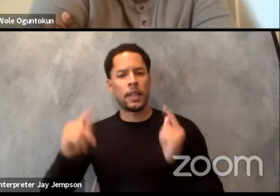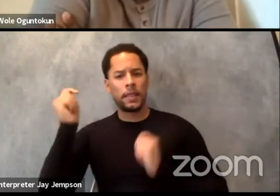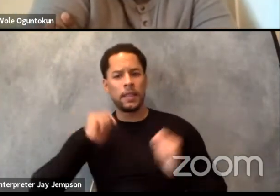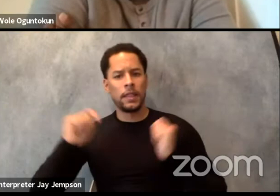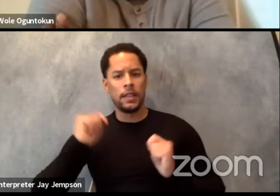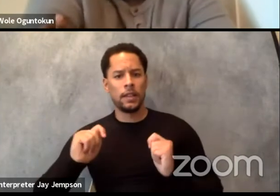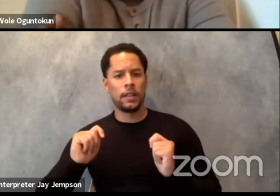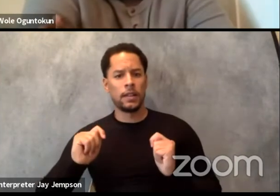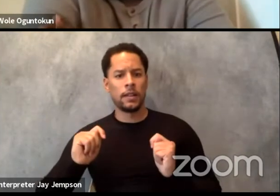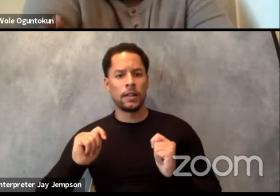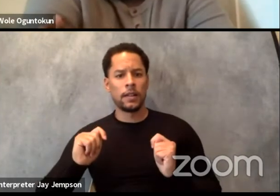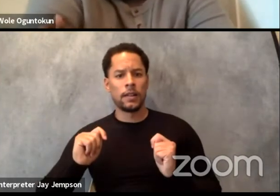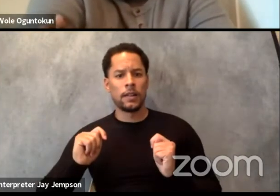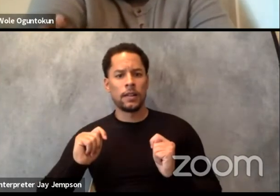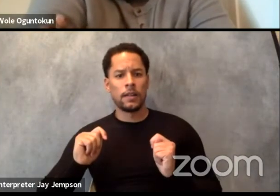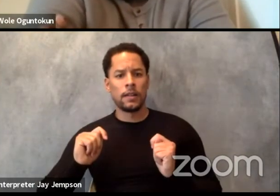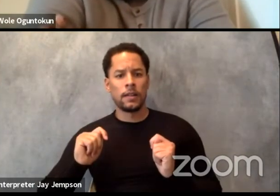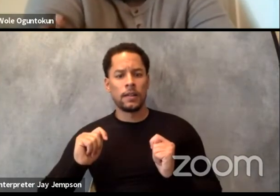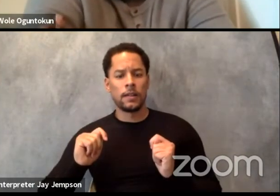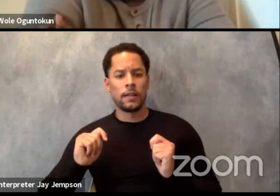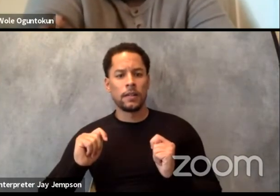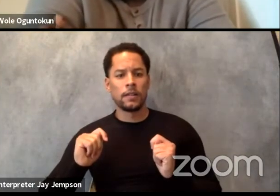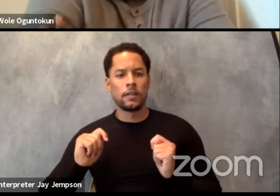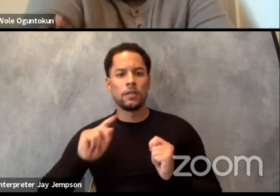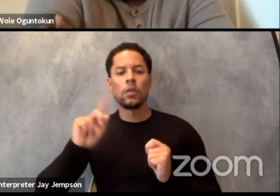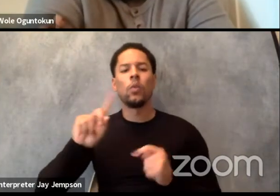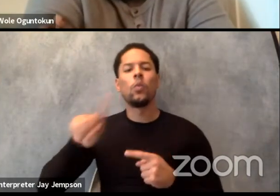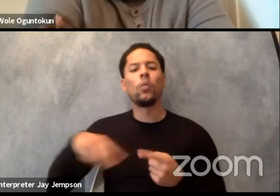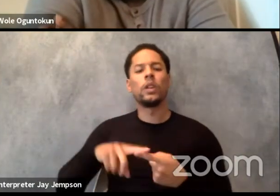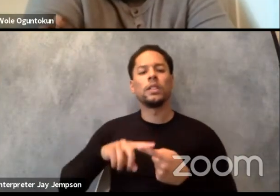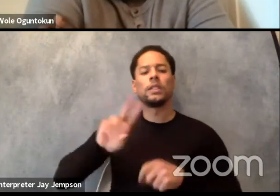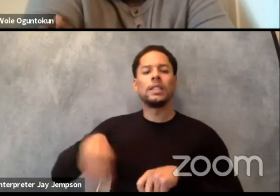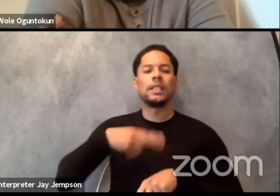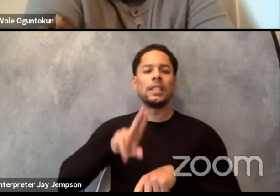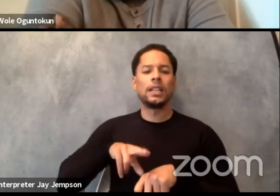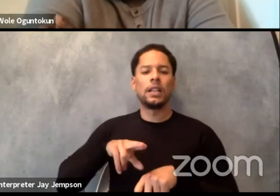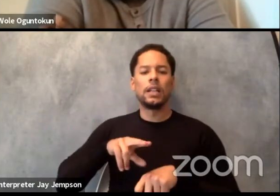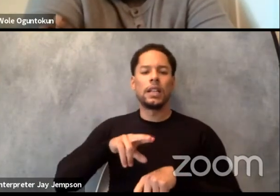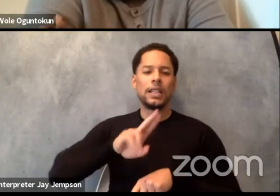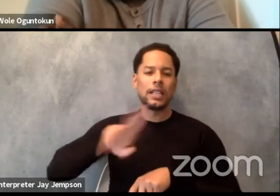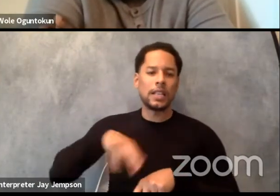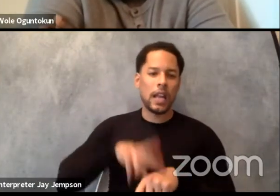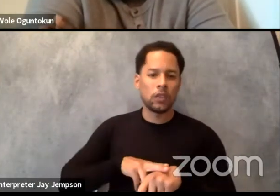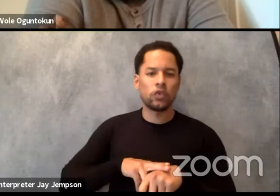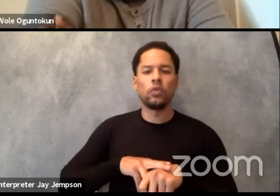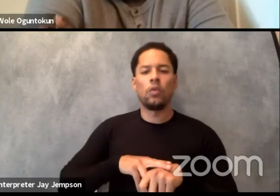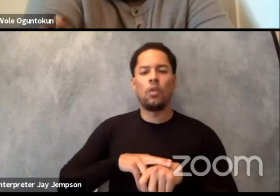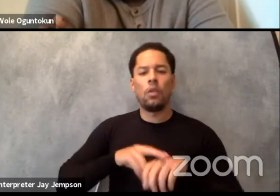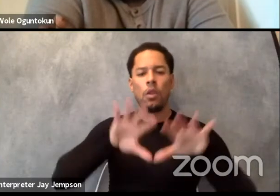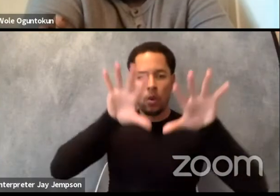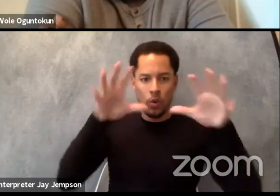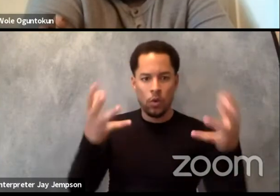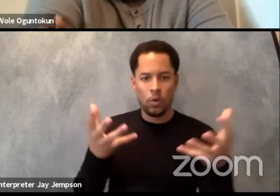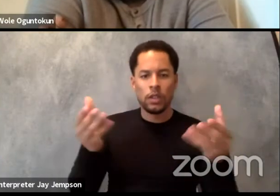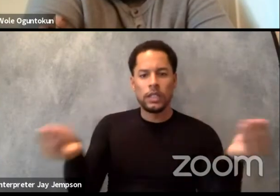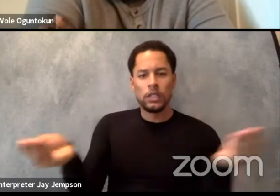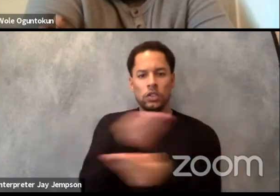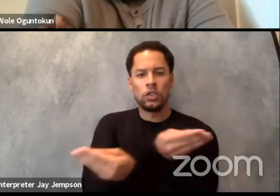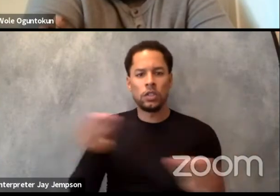when we look at international exchange or presenting work internationally. Since then, two cultures come together